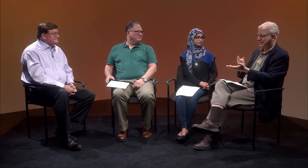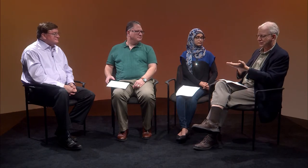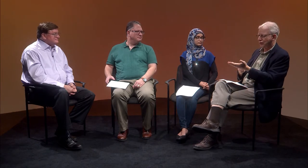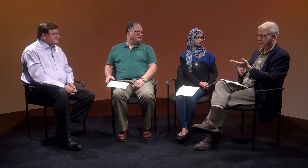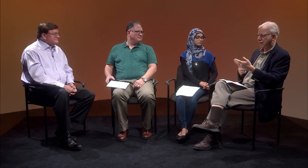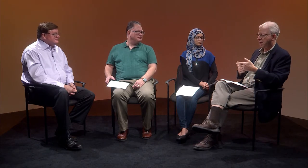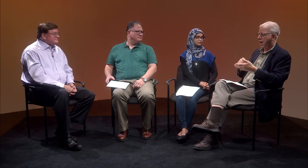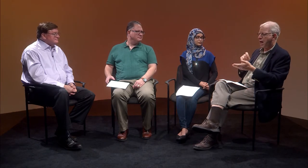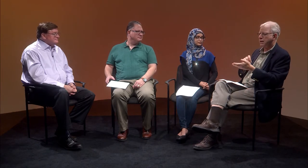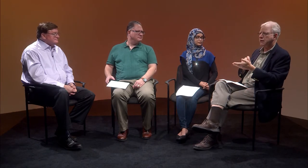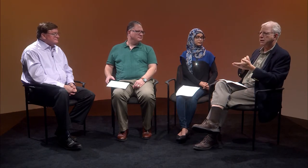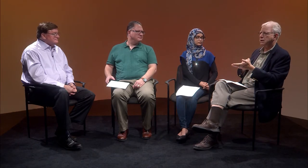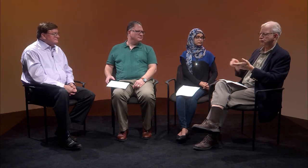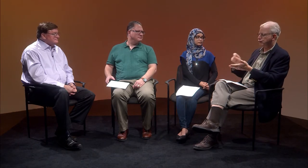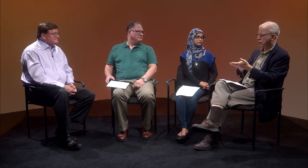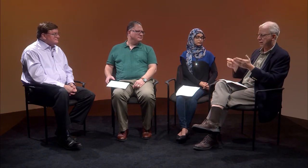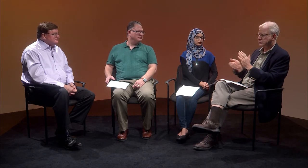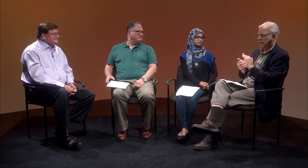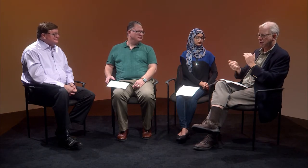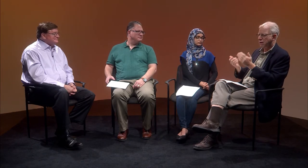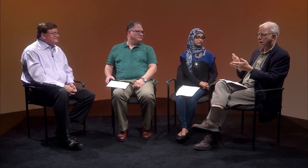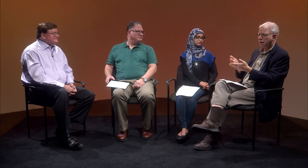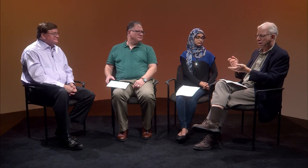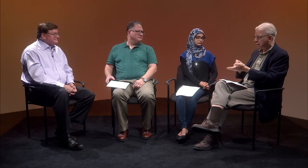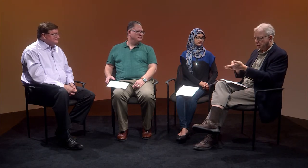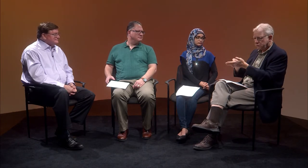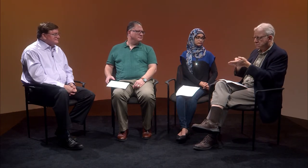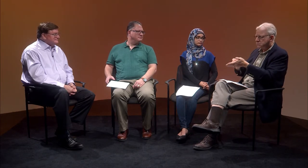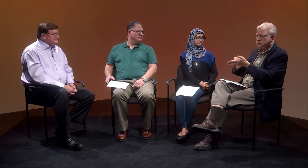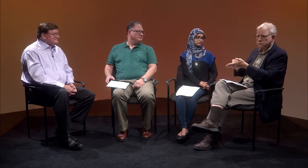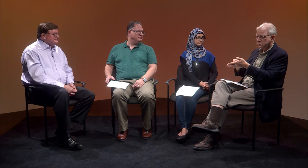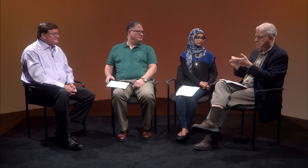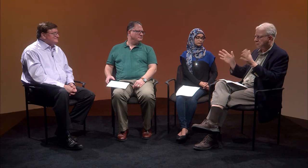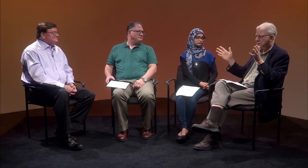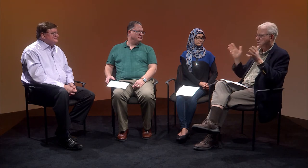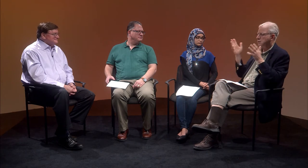discussions, no more writing back and forth on slips of paper.